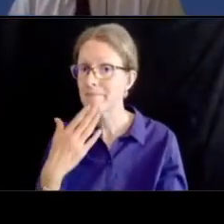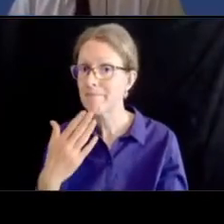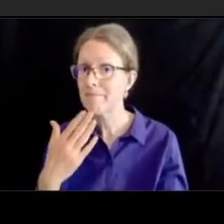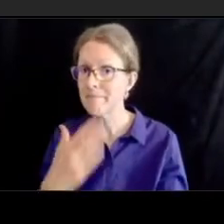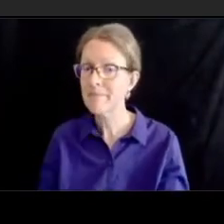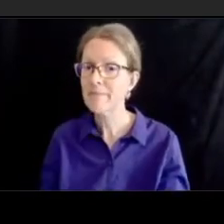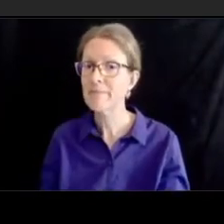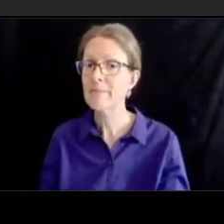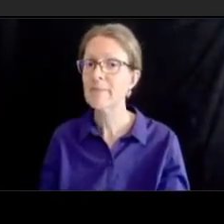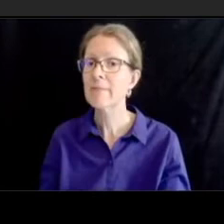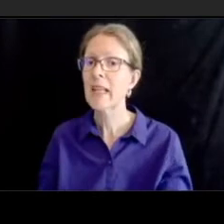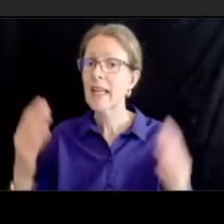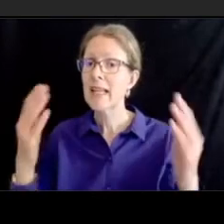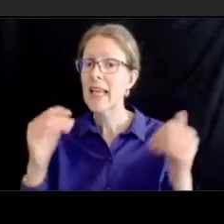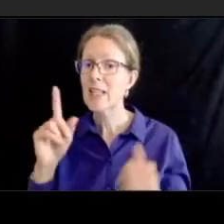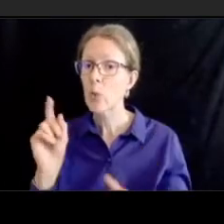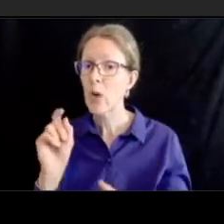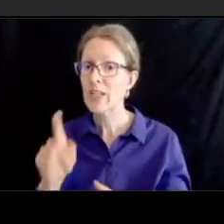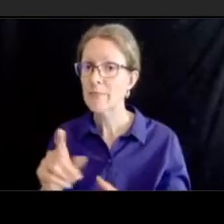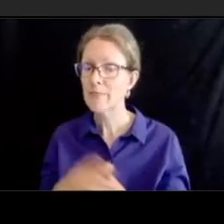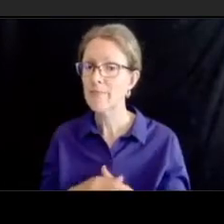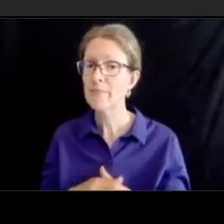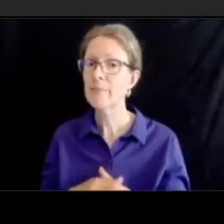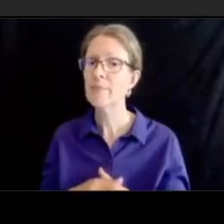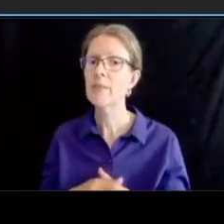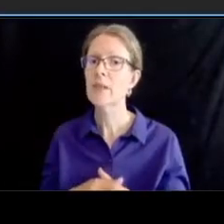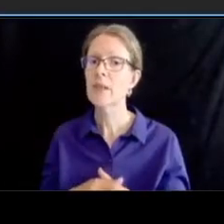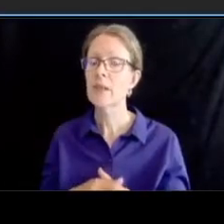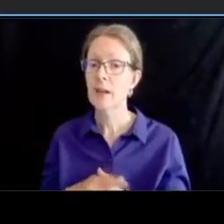disabled will the sidewalk be narrowed in certain areas